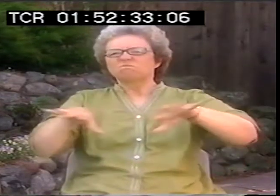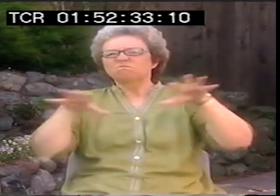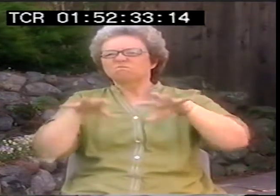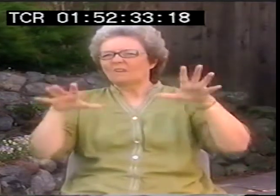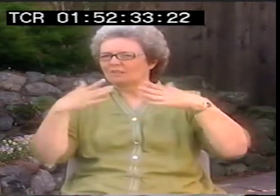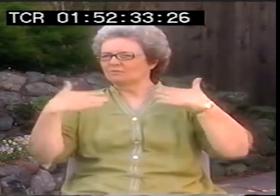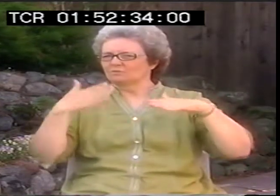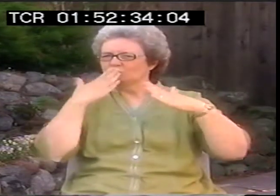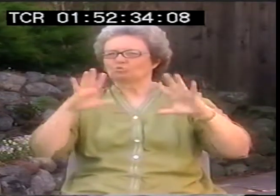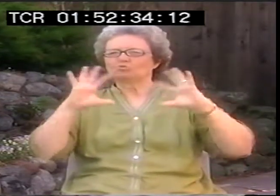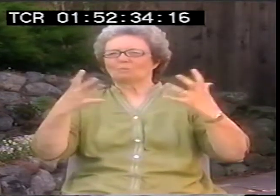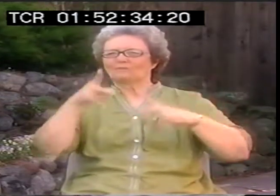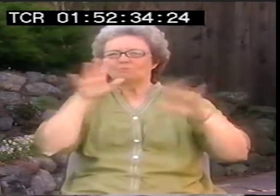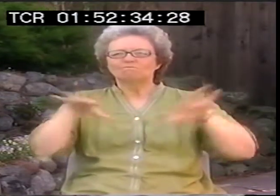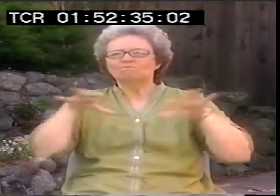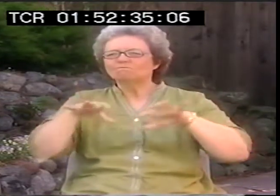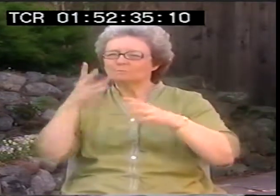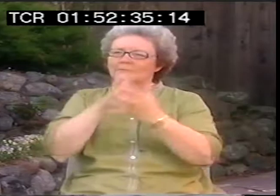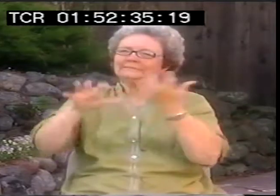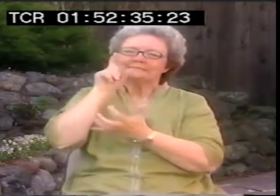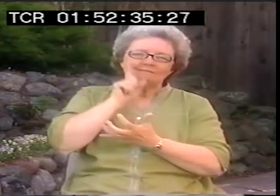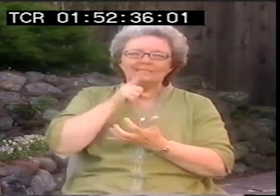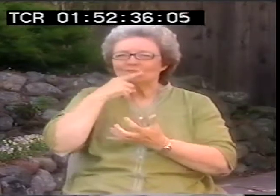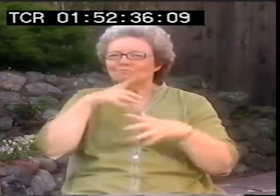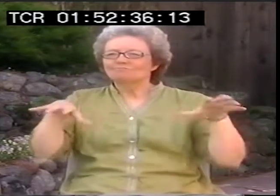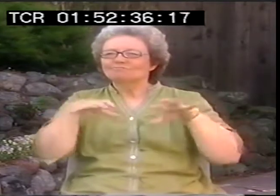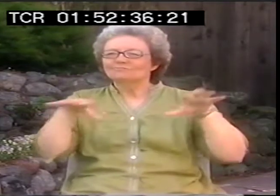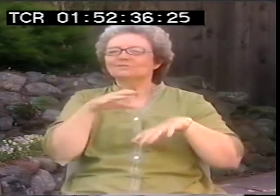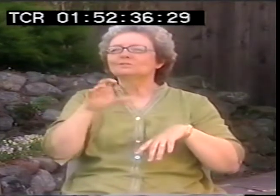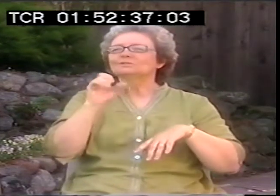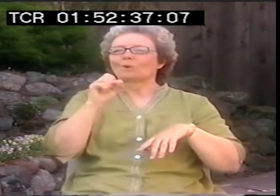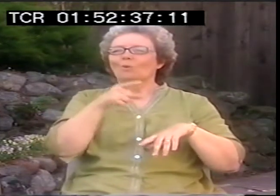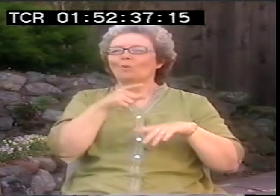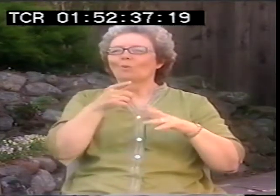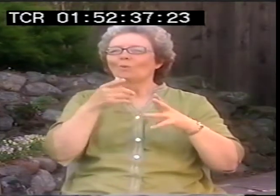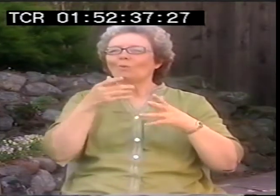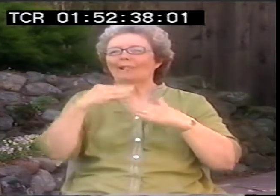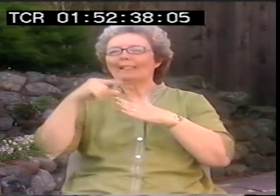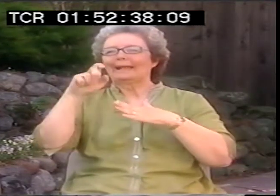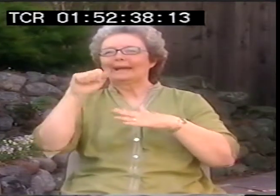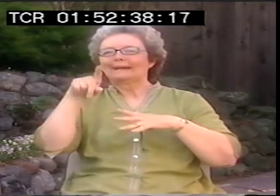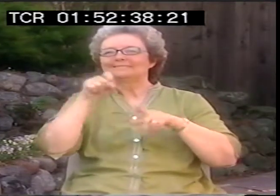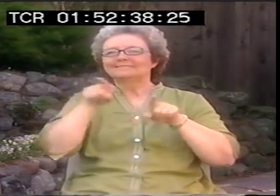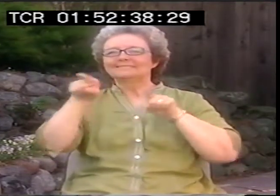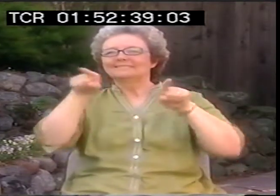Deaf Media, I got a lot of contacts from them. They got a grant to create the show called Rainbows End.